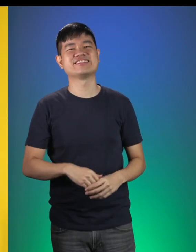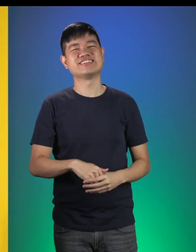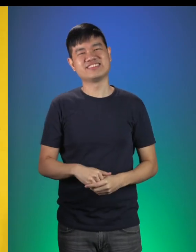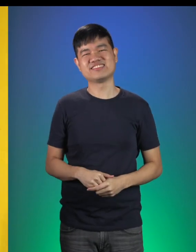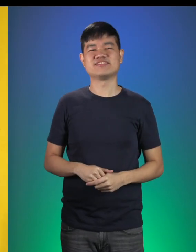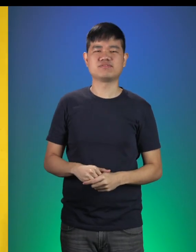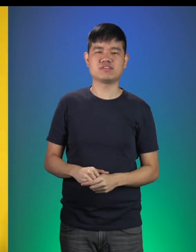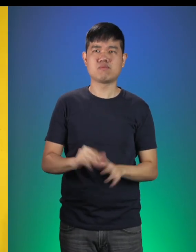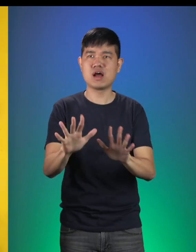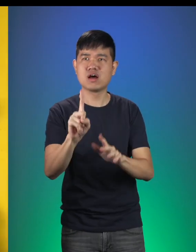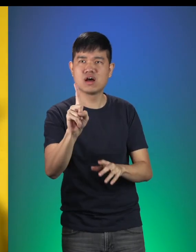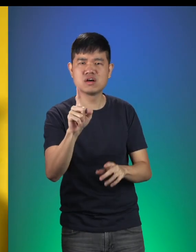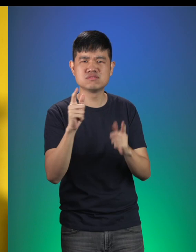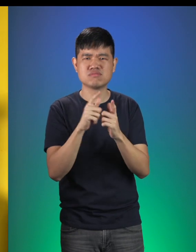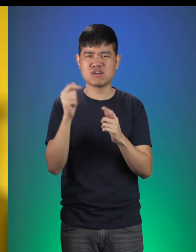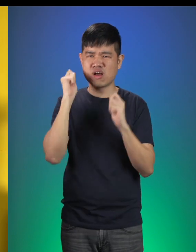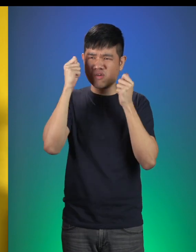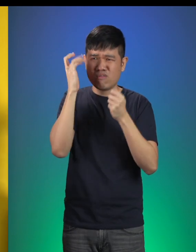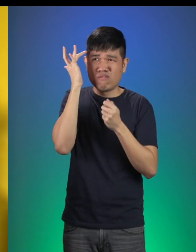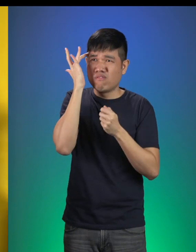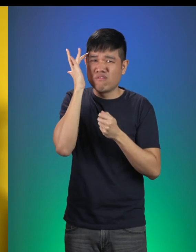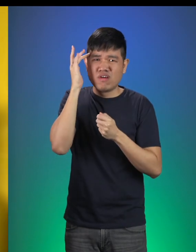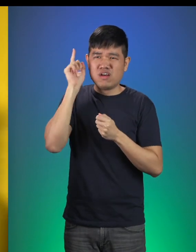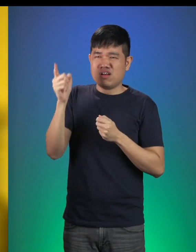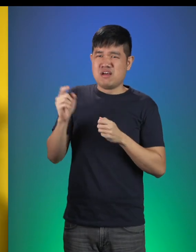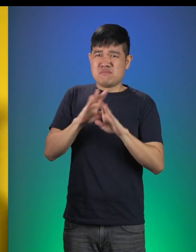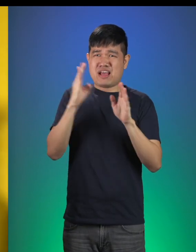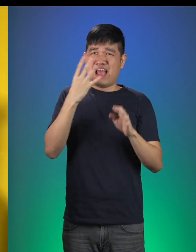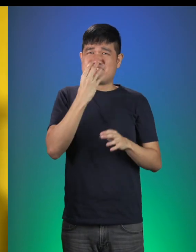Dwayne: But little did Little Red know, the Big Bad Wolf was back!